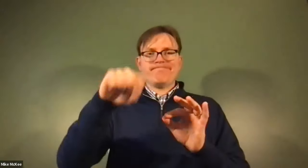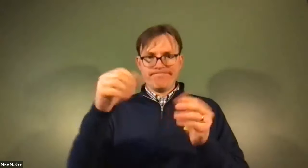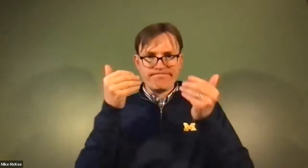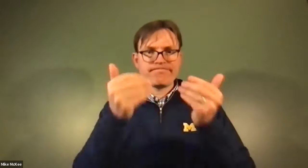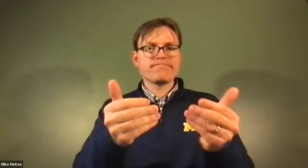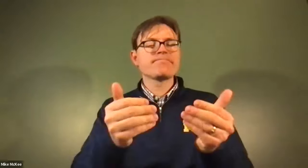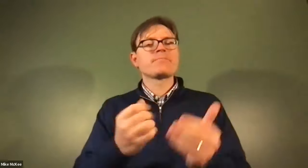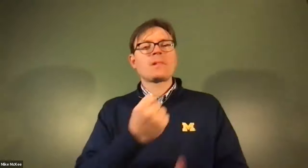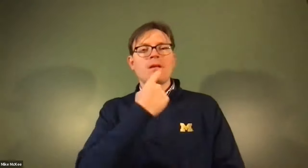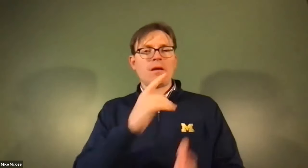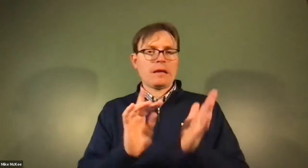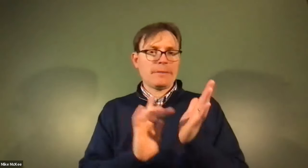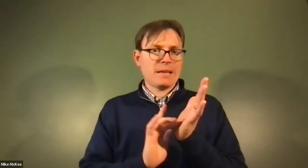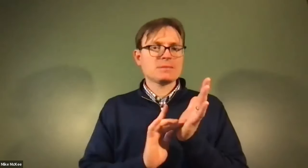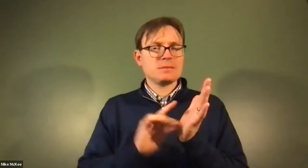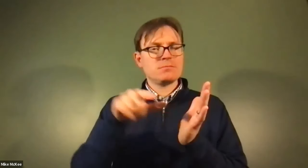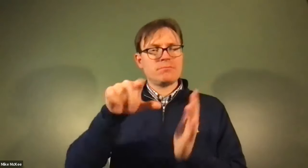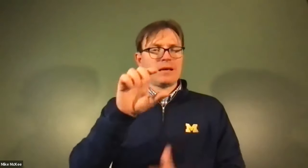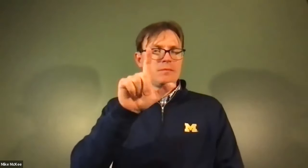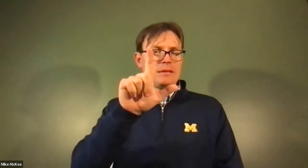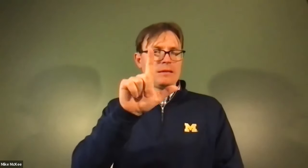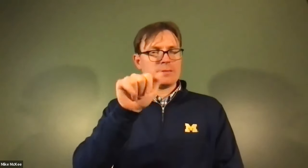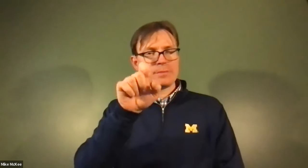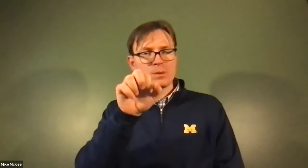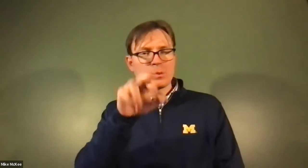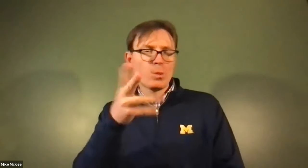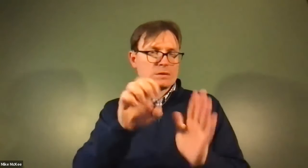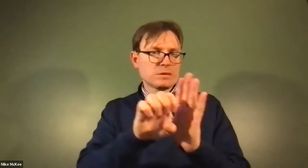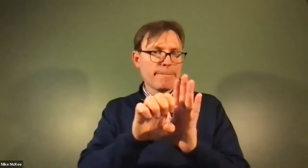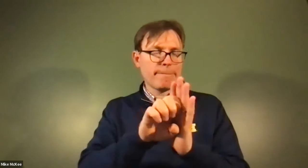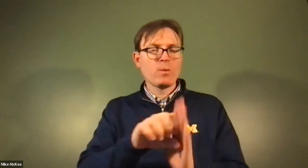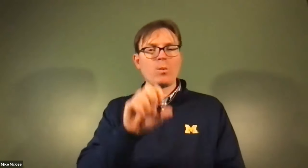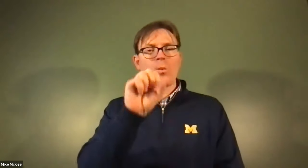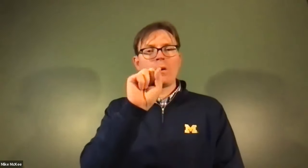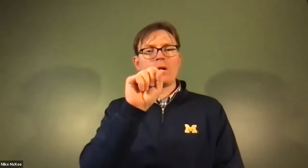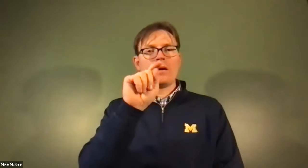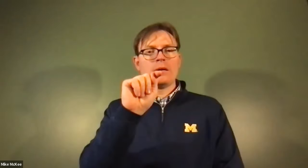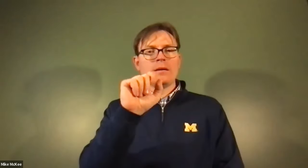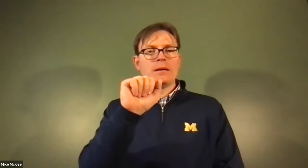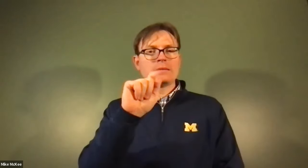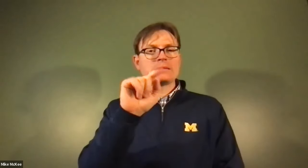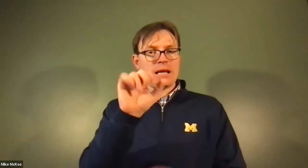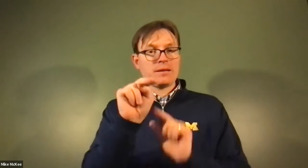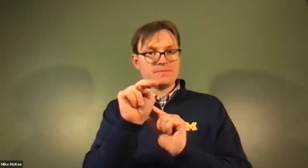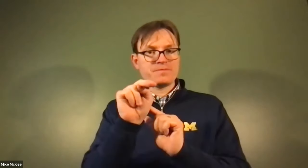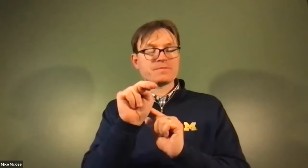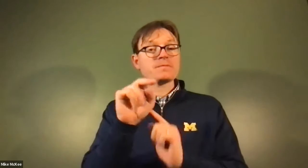James Cech: So it's important to have that conversation, and if that predictive factor puts you in a risk group.